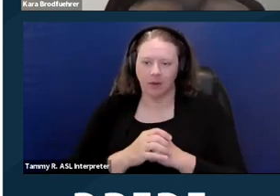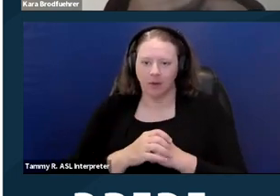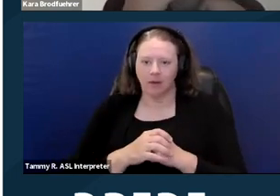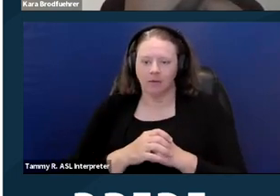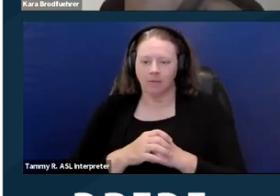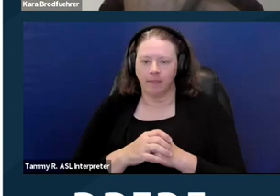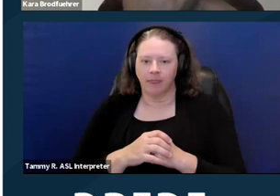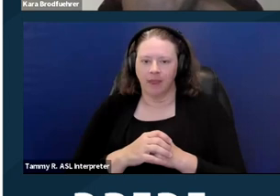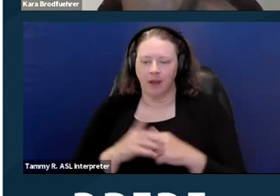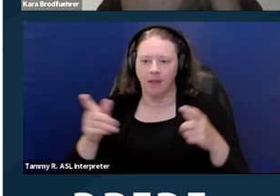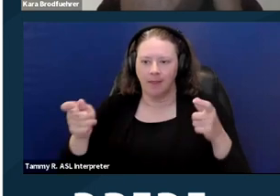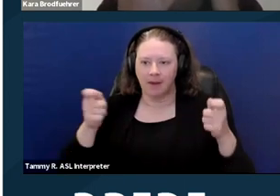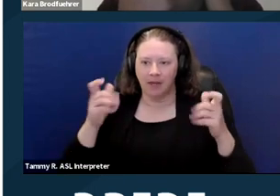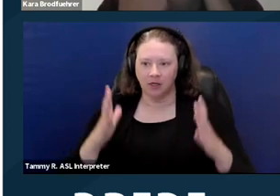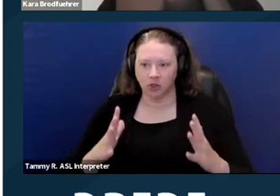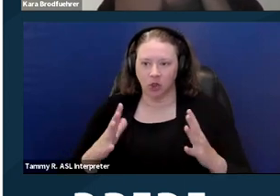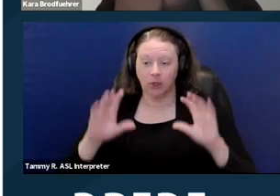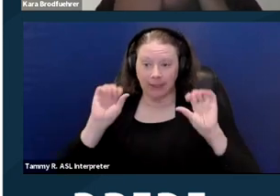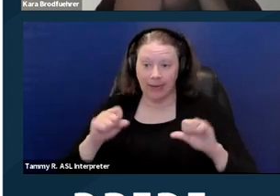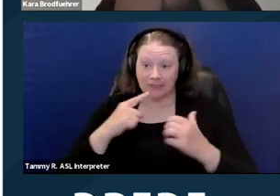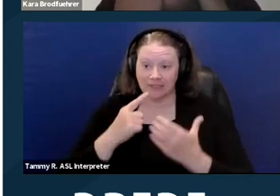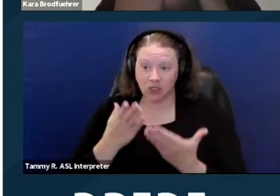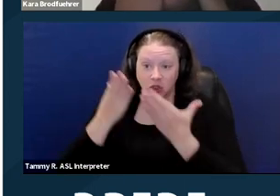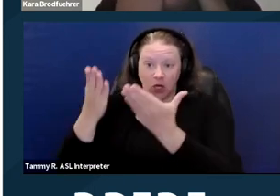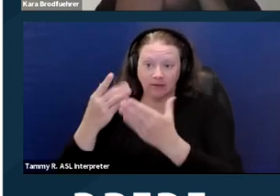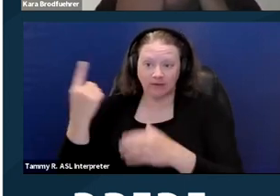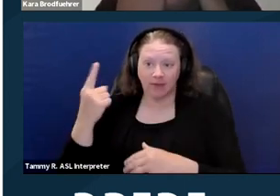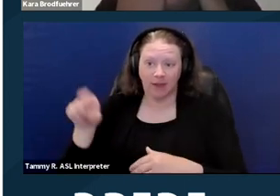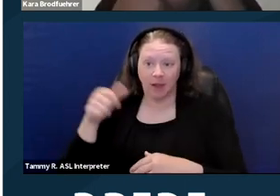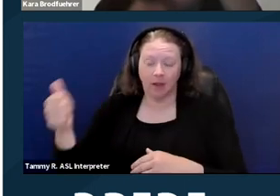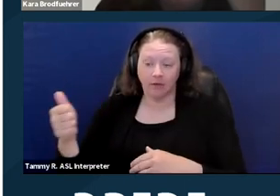The manager can suggest something else as part of the interactive process,